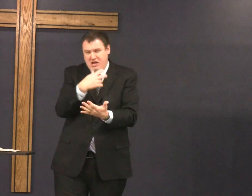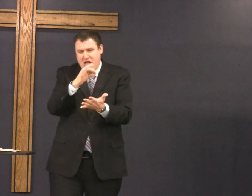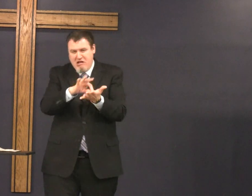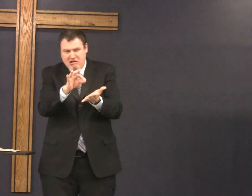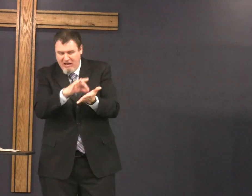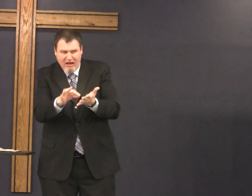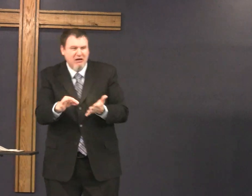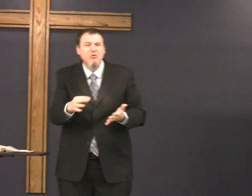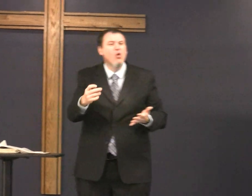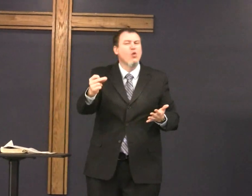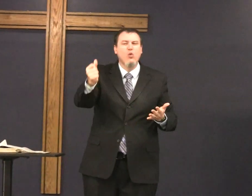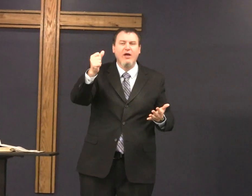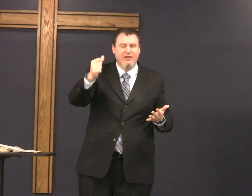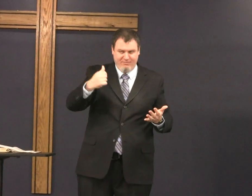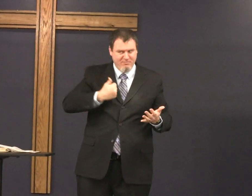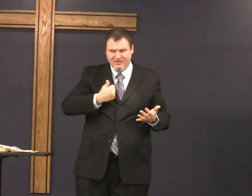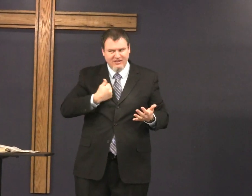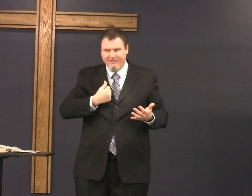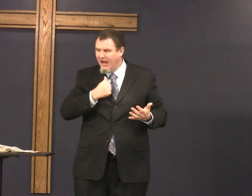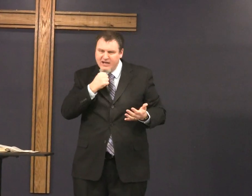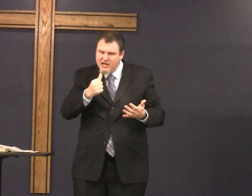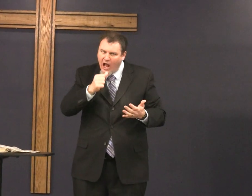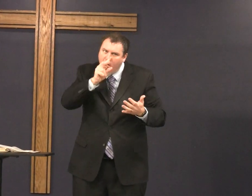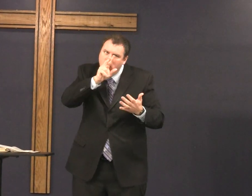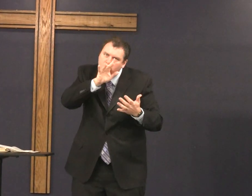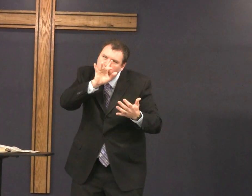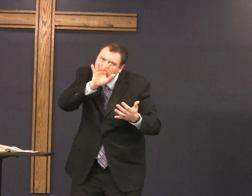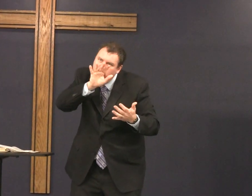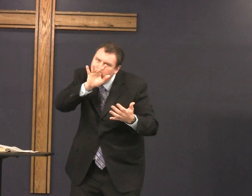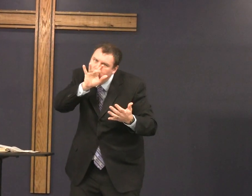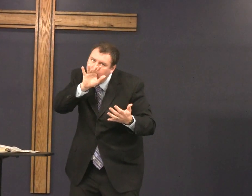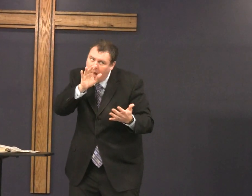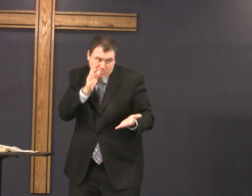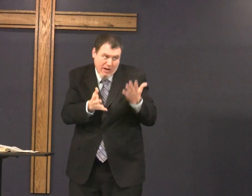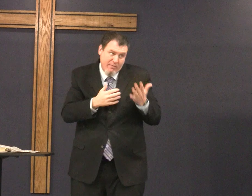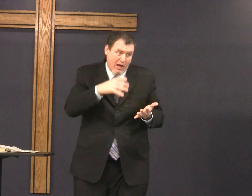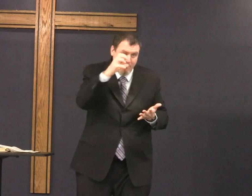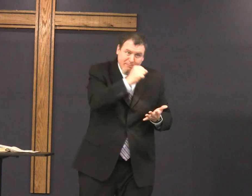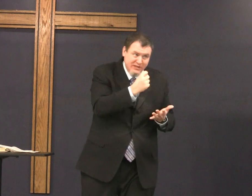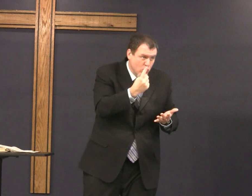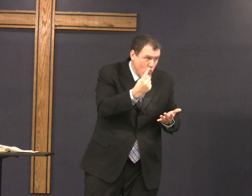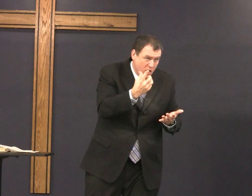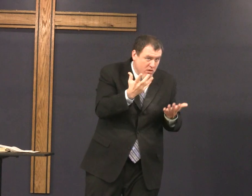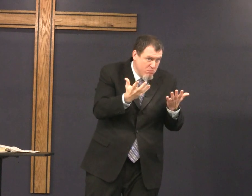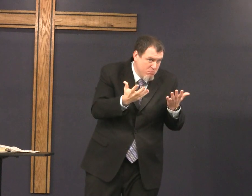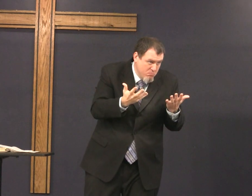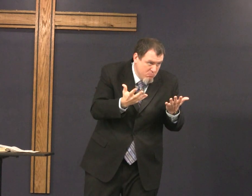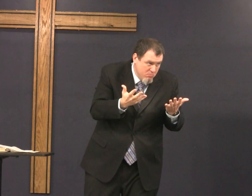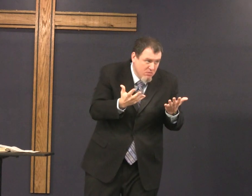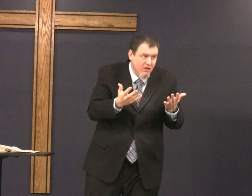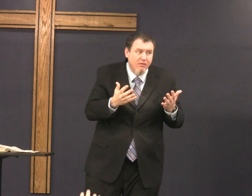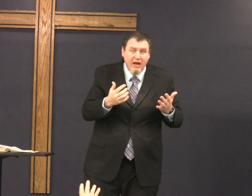now this morning I counted up quickly really I might have missed one I didn't